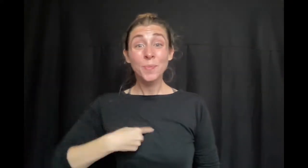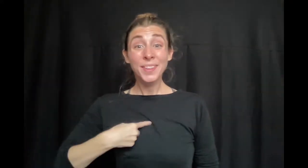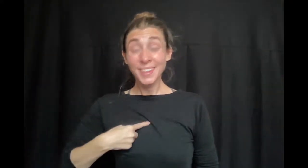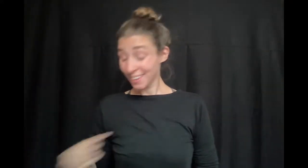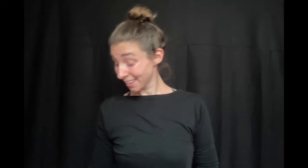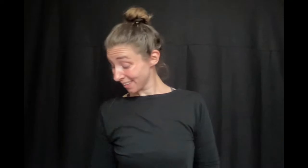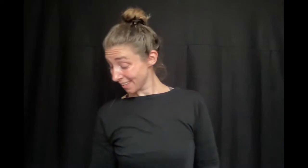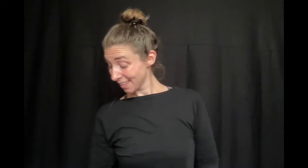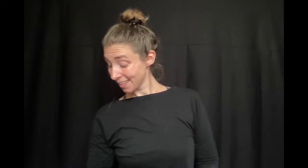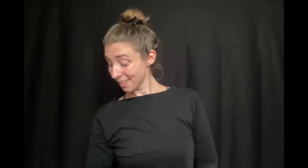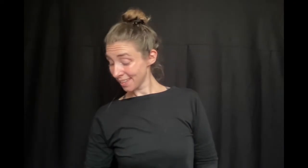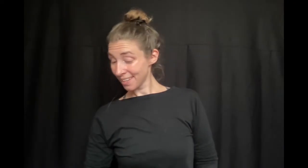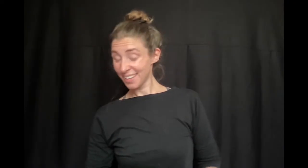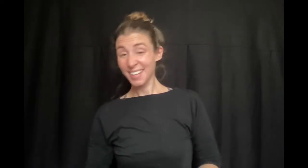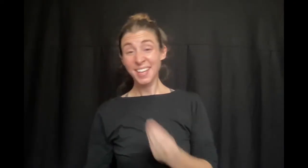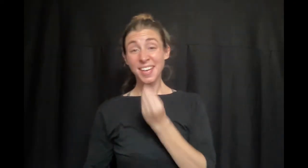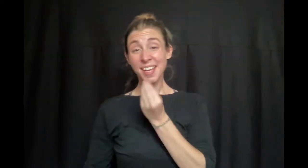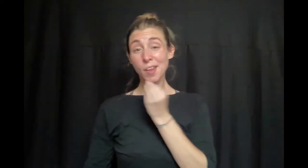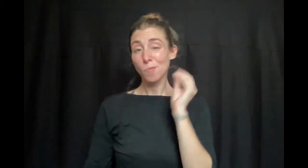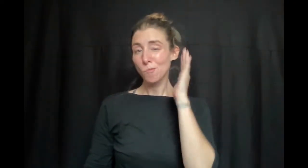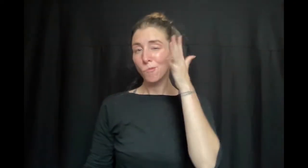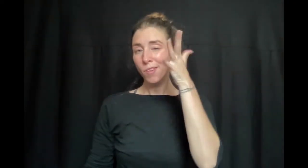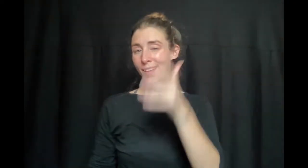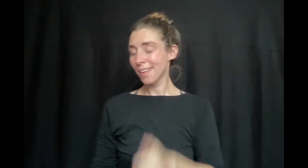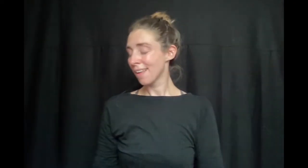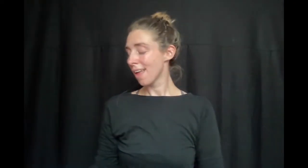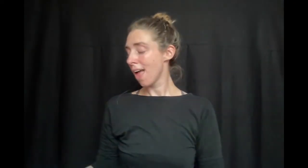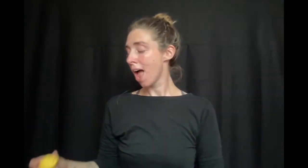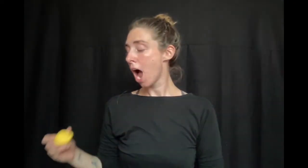Yellow for me, I'm gonna pretend to eat it now.